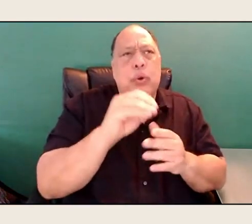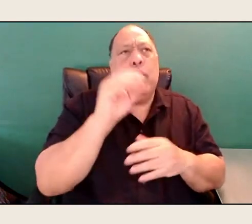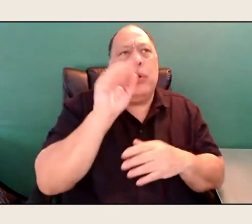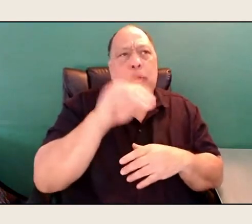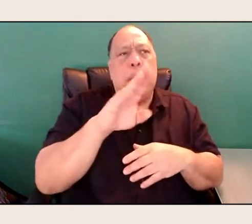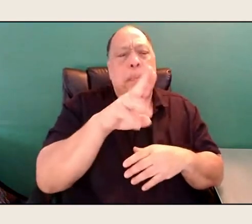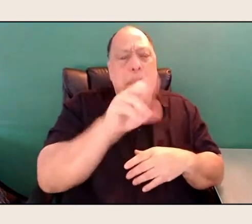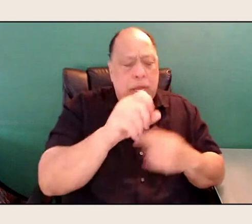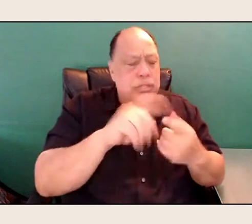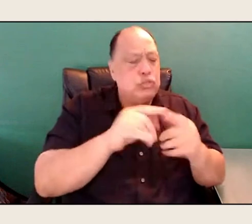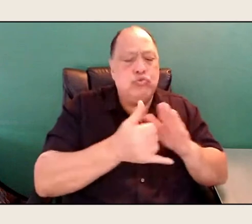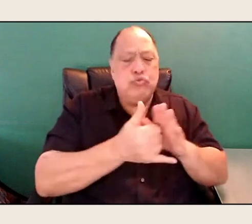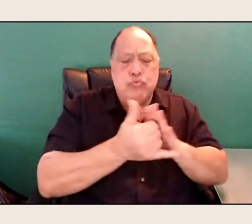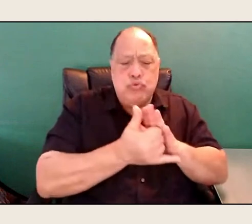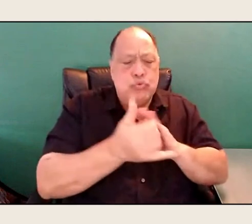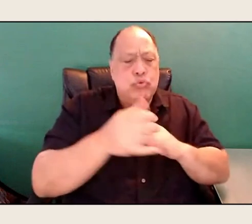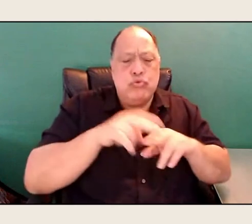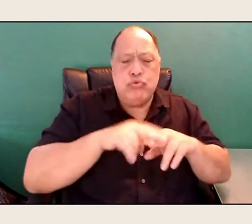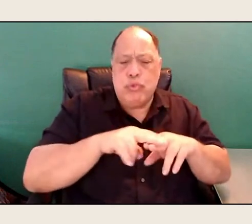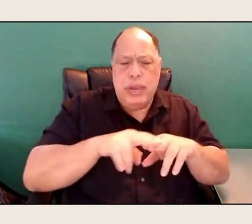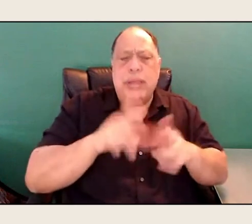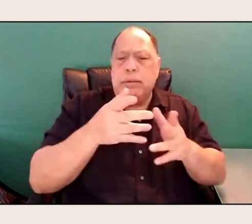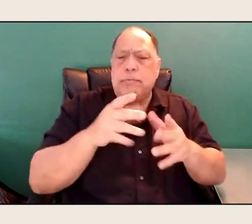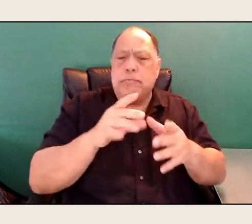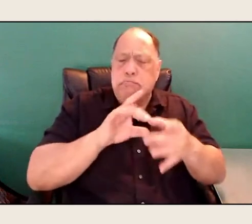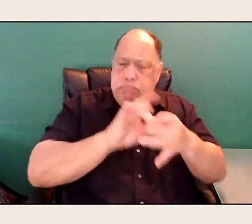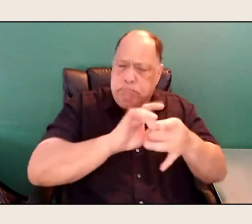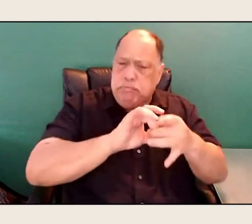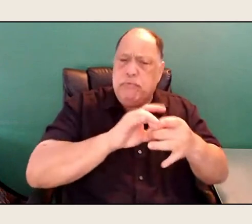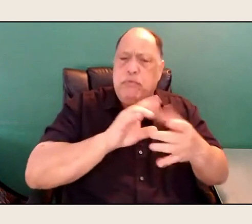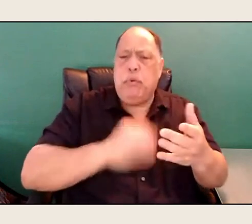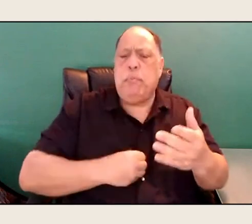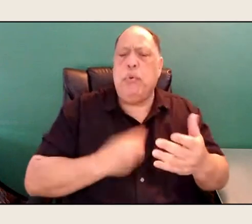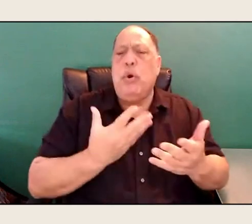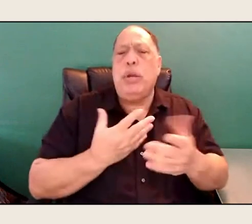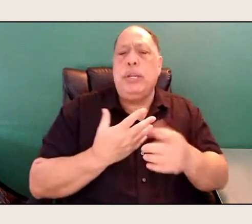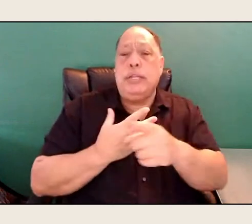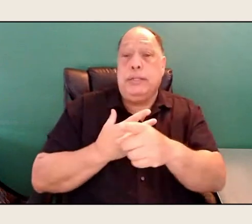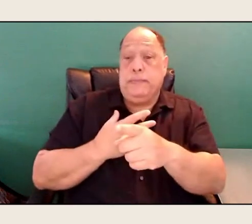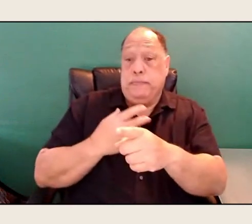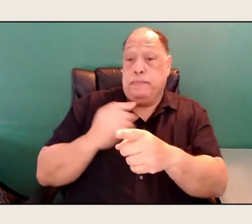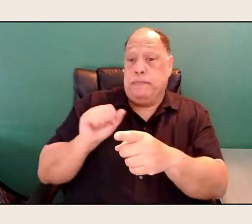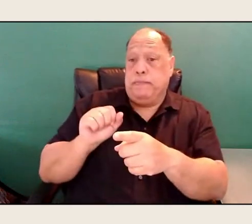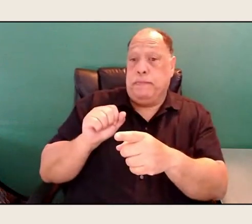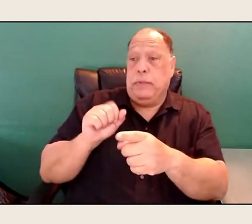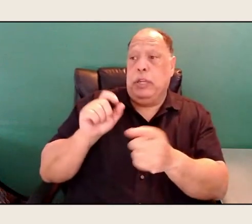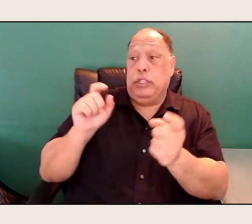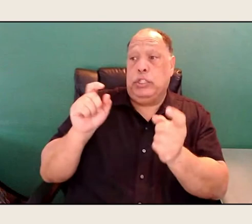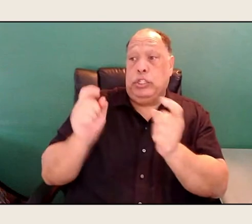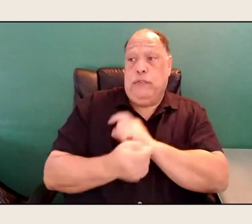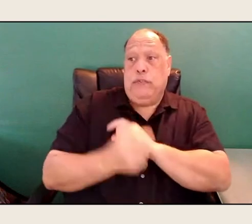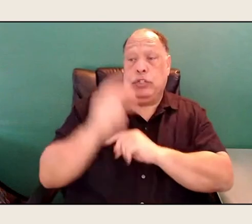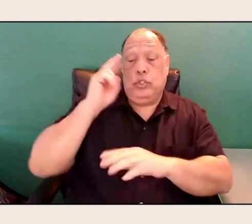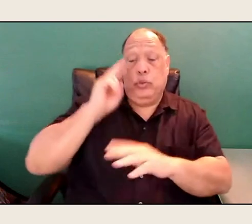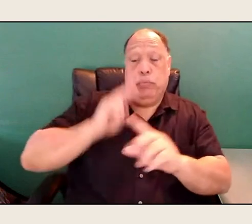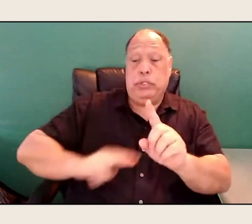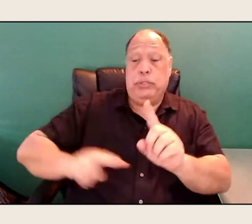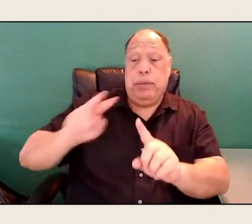Right, and it shifts your perspective in a way, that in a way, it's been my experience, because I've gotten to be where those,